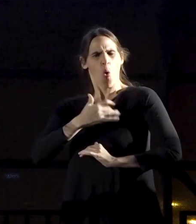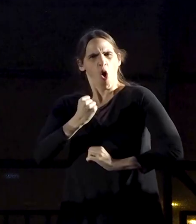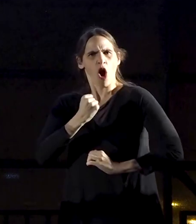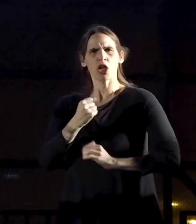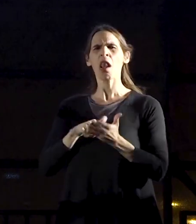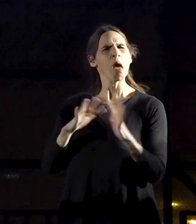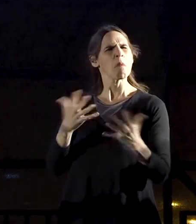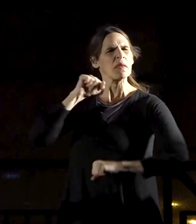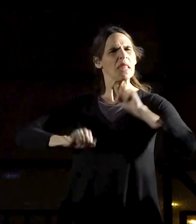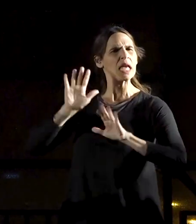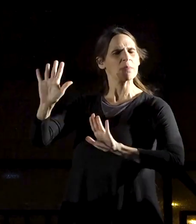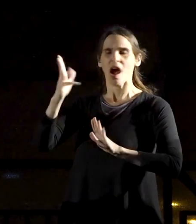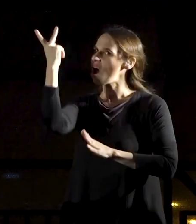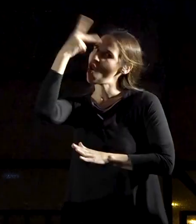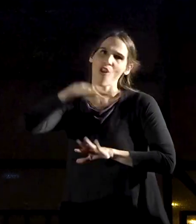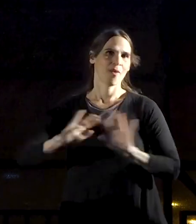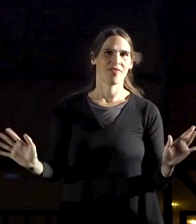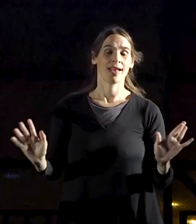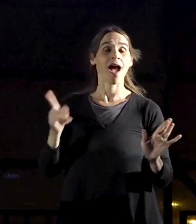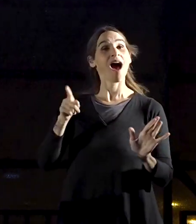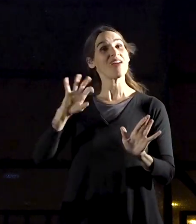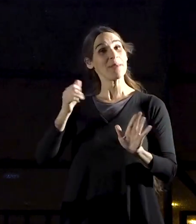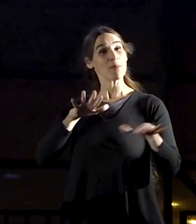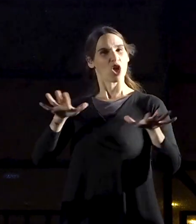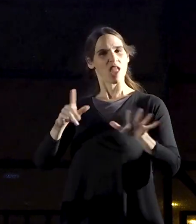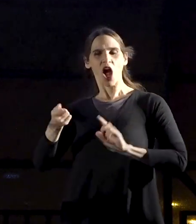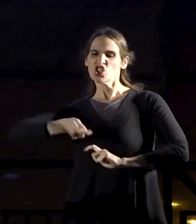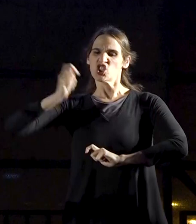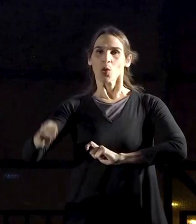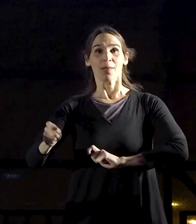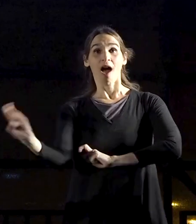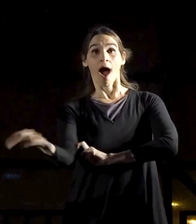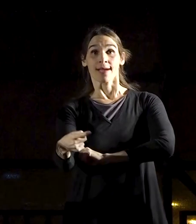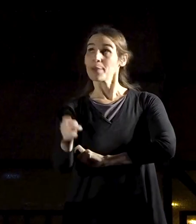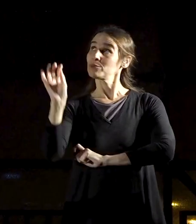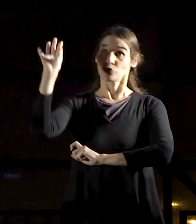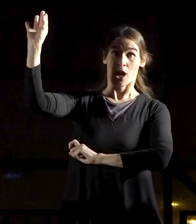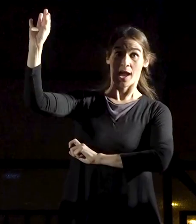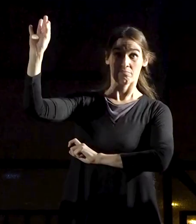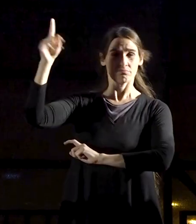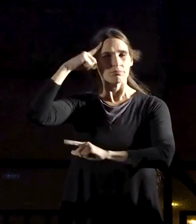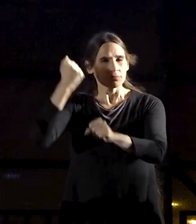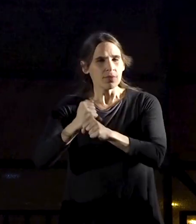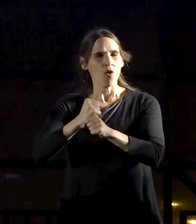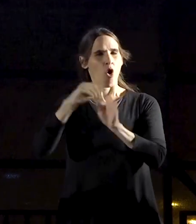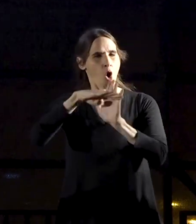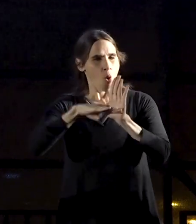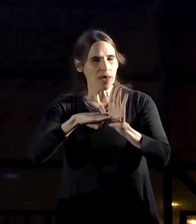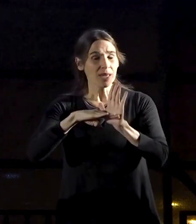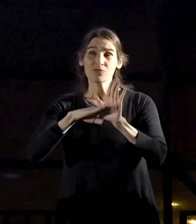Nevertheless, if your government of whips and scorpions manages to pass the laws that allow it to control